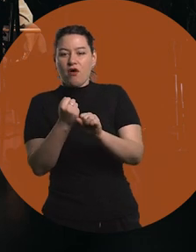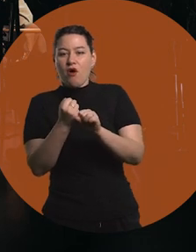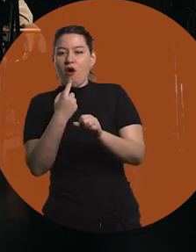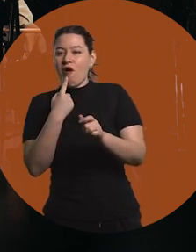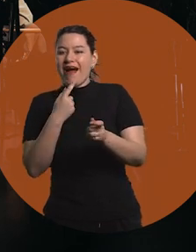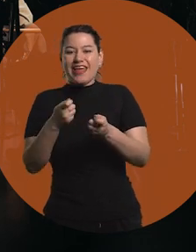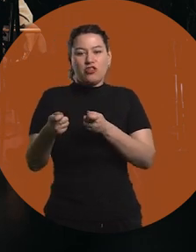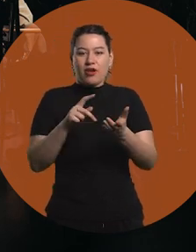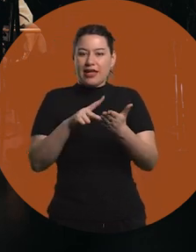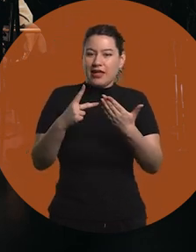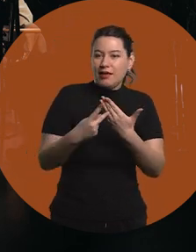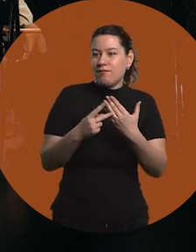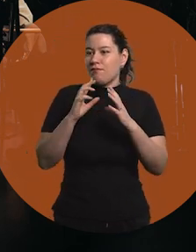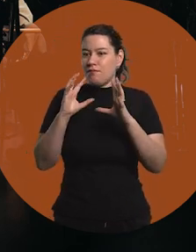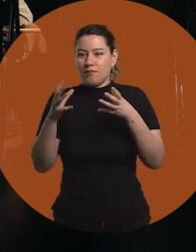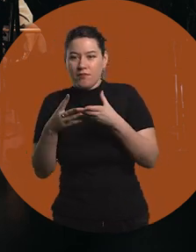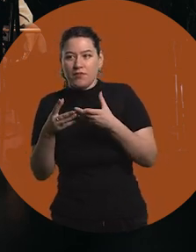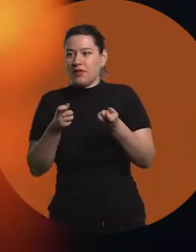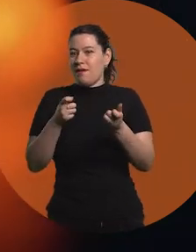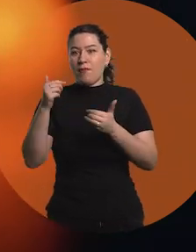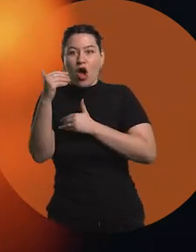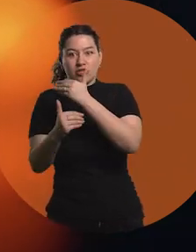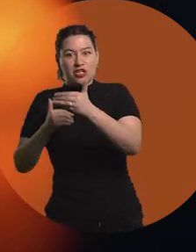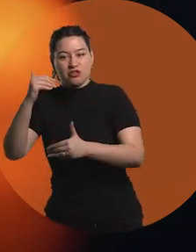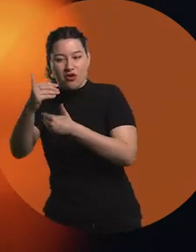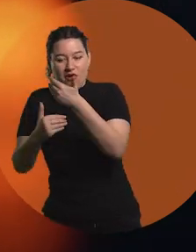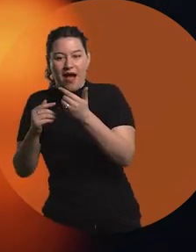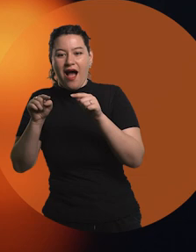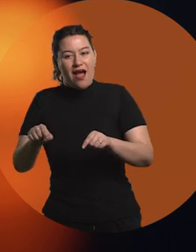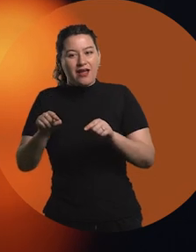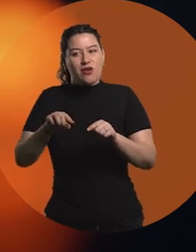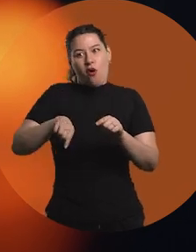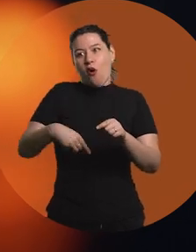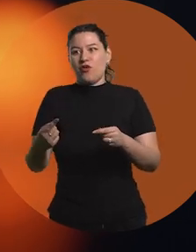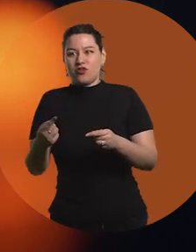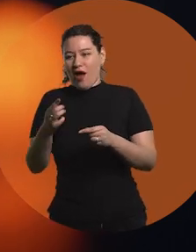then team management and process management. So, I think that there you develop other types of skills